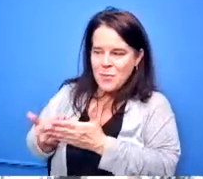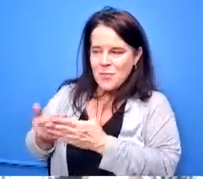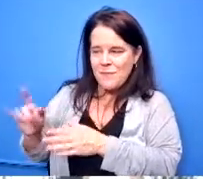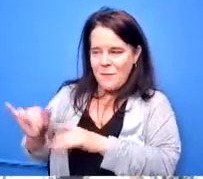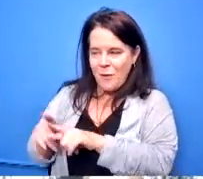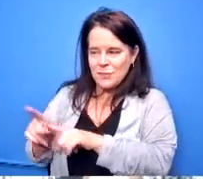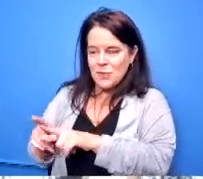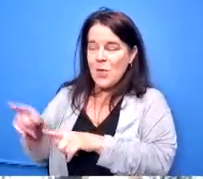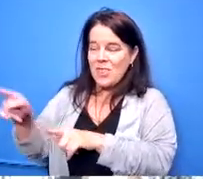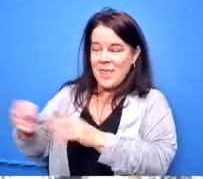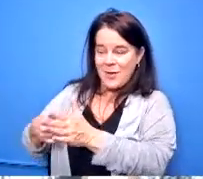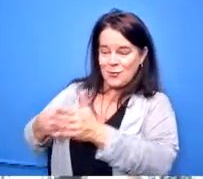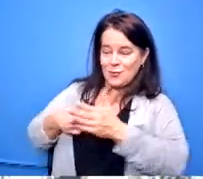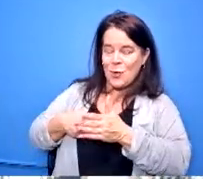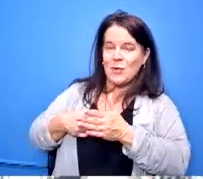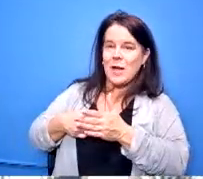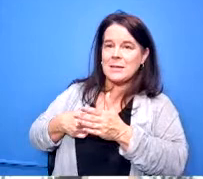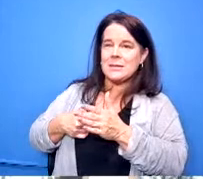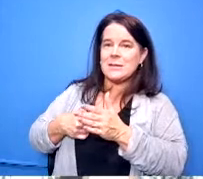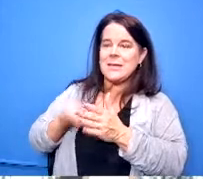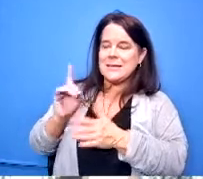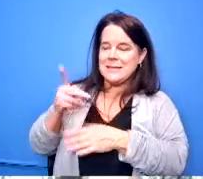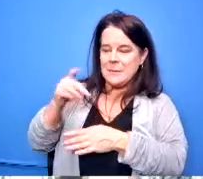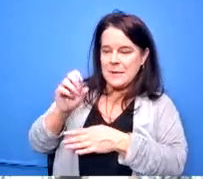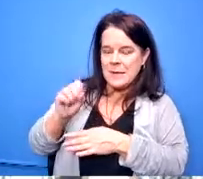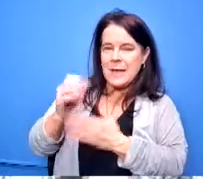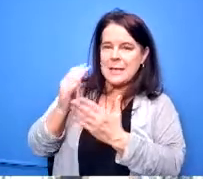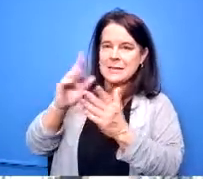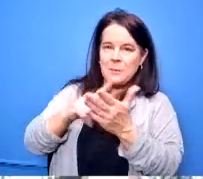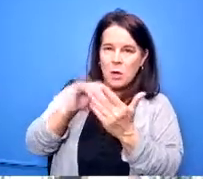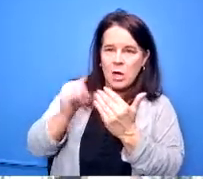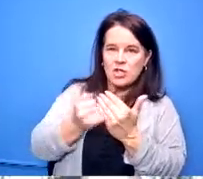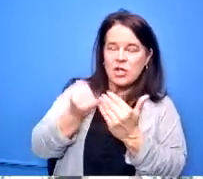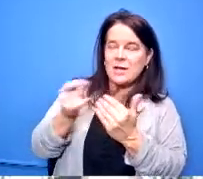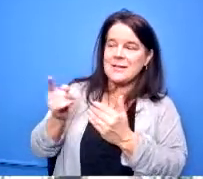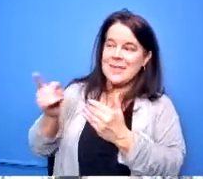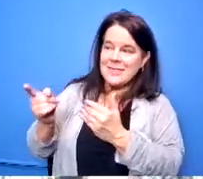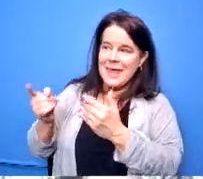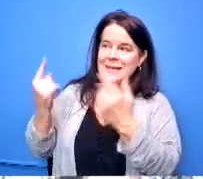of dayton public school projects where they've met or exceeded that percentage and some other